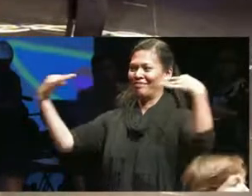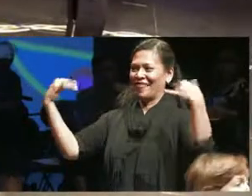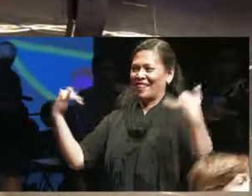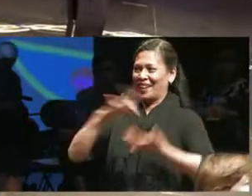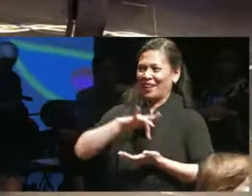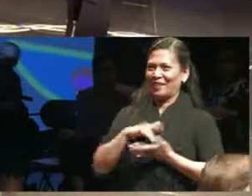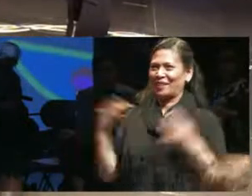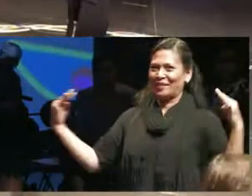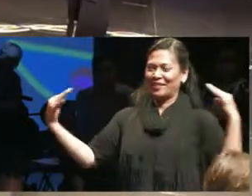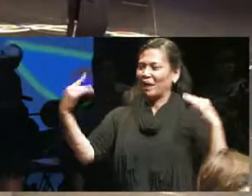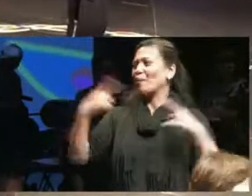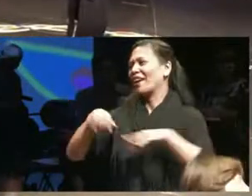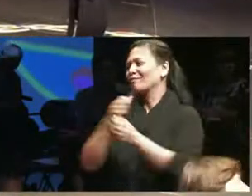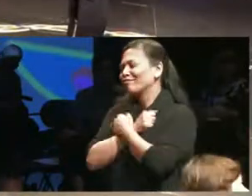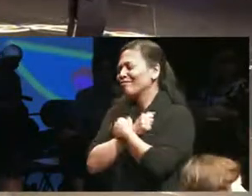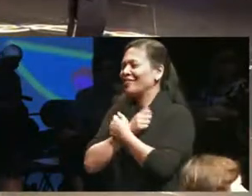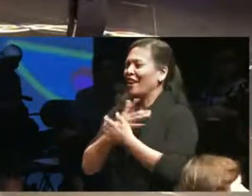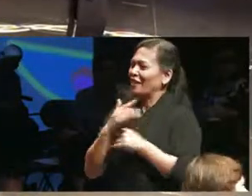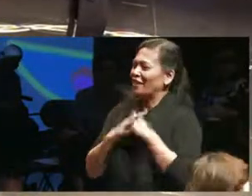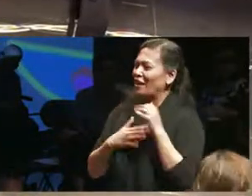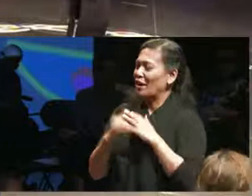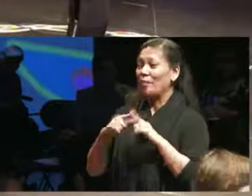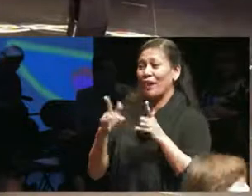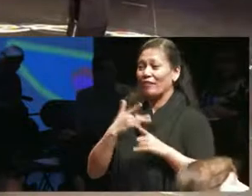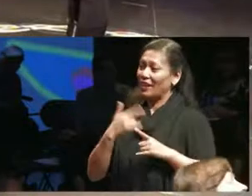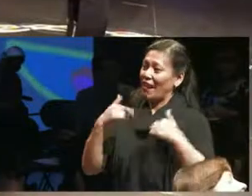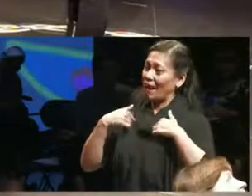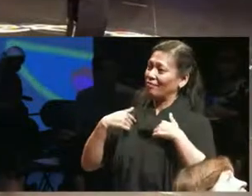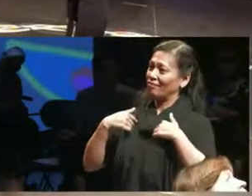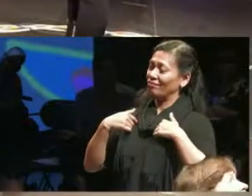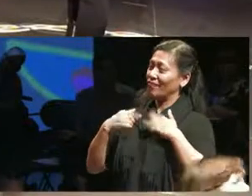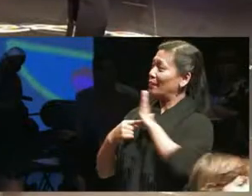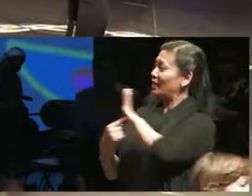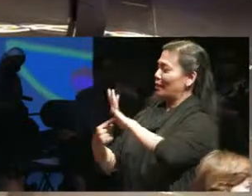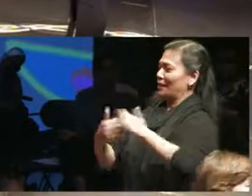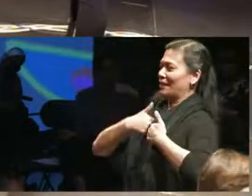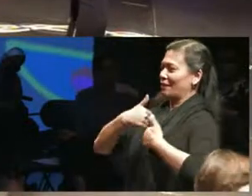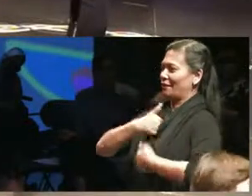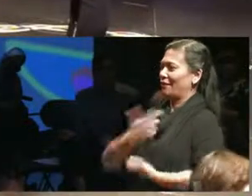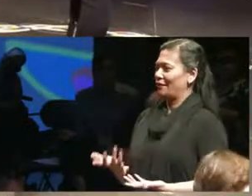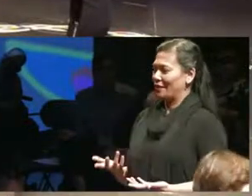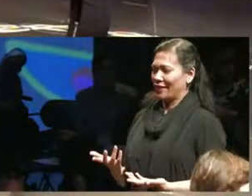people that I am on display I'm putting myself on display and I have to say that